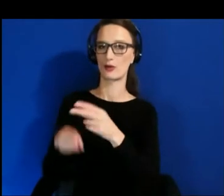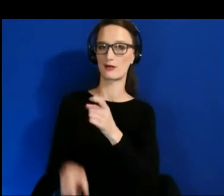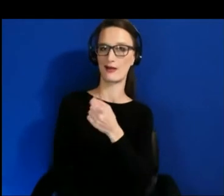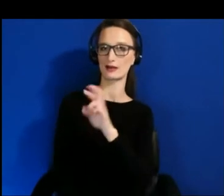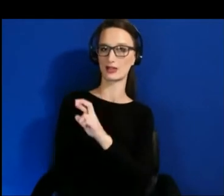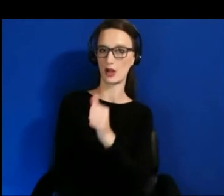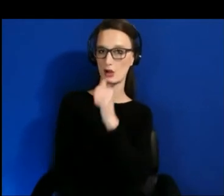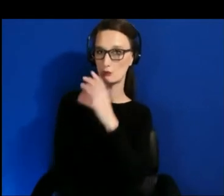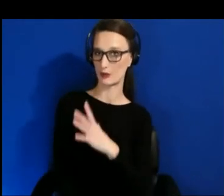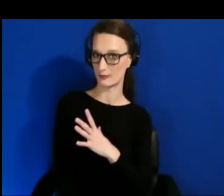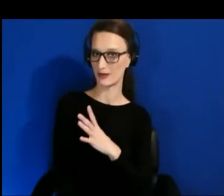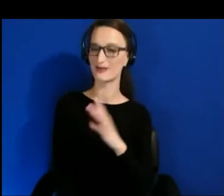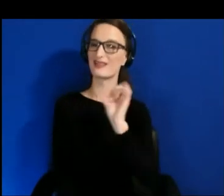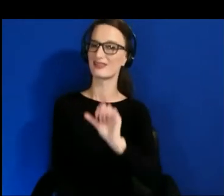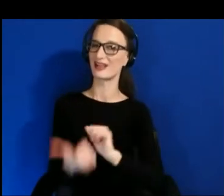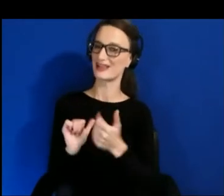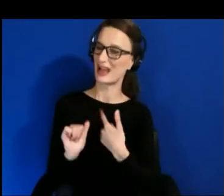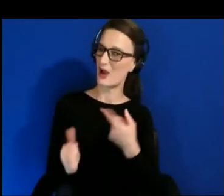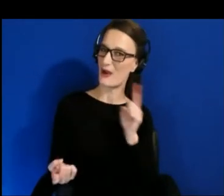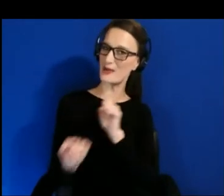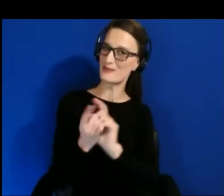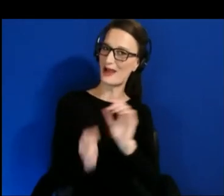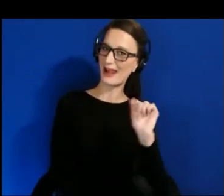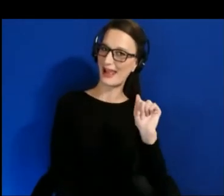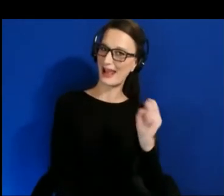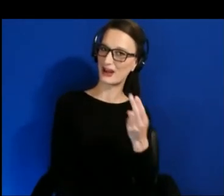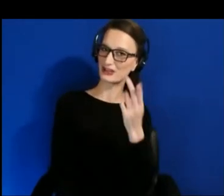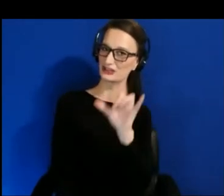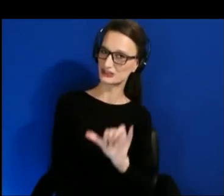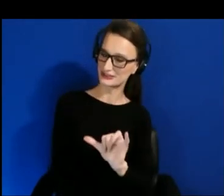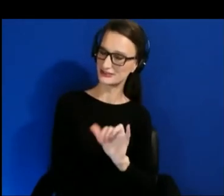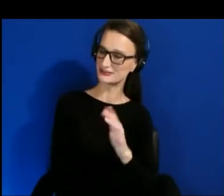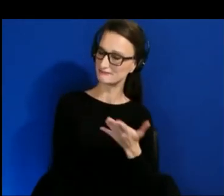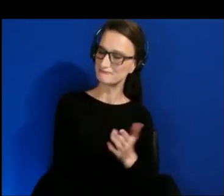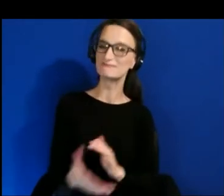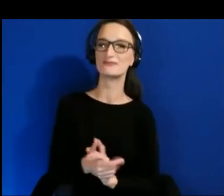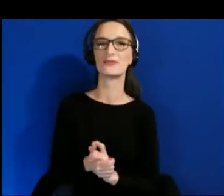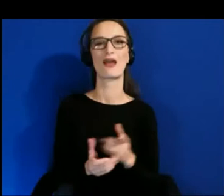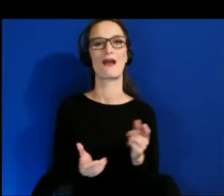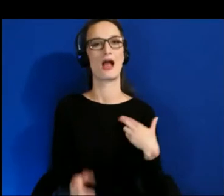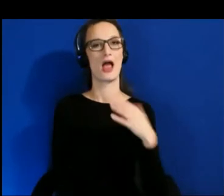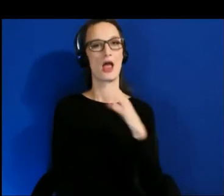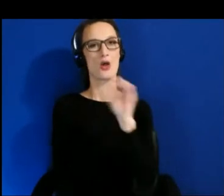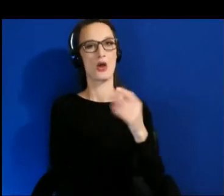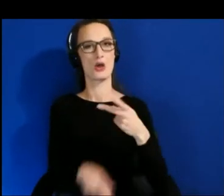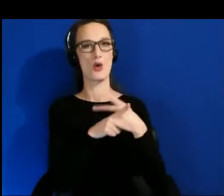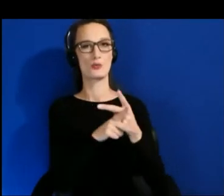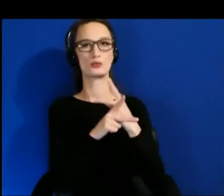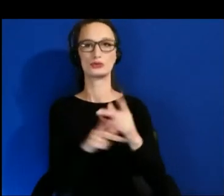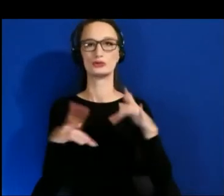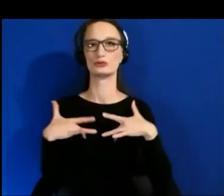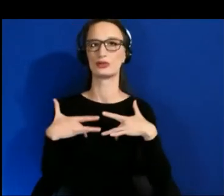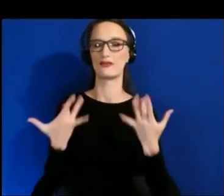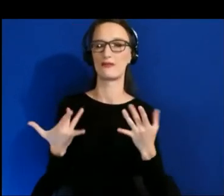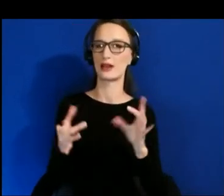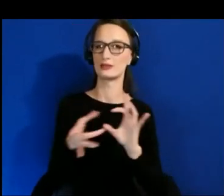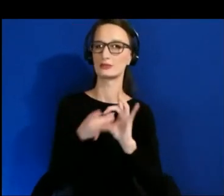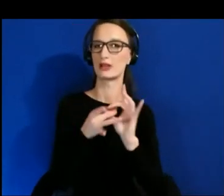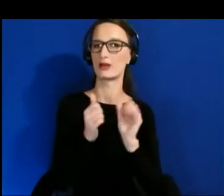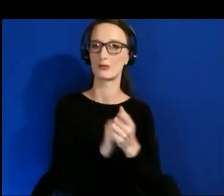delightfully met you, Ashley, and coproduce events surrounding web XR, including the web